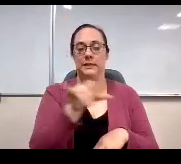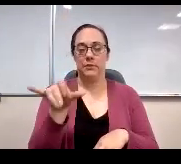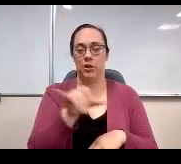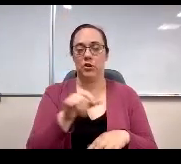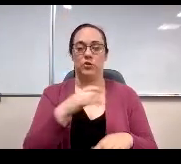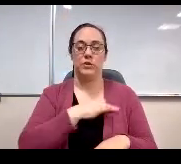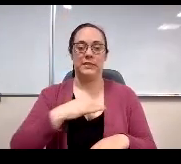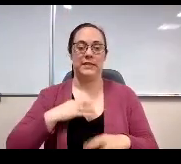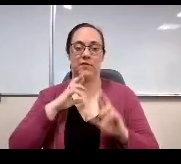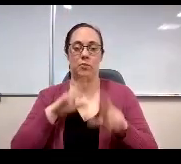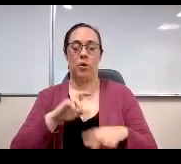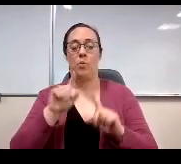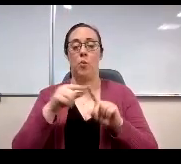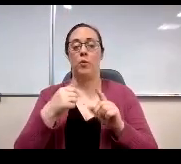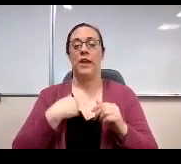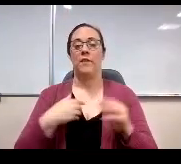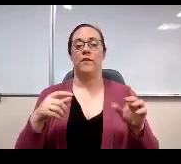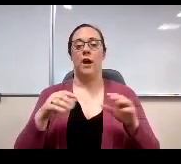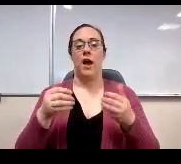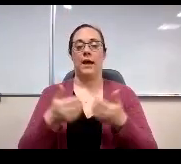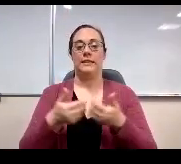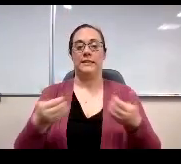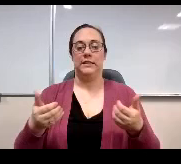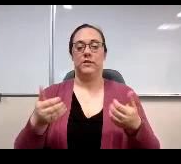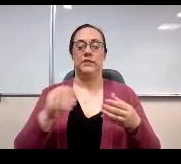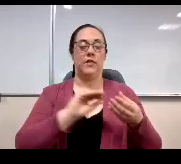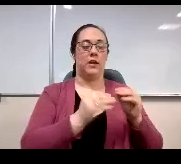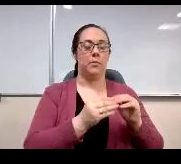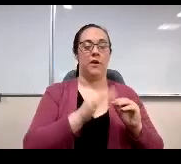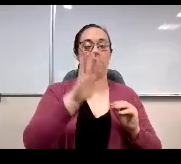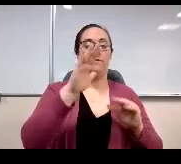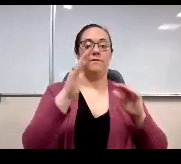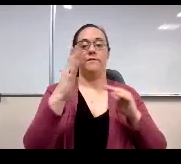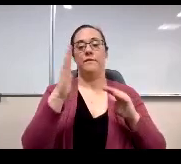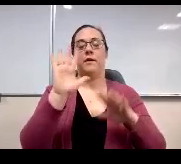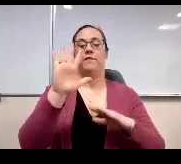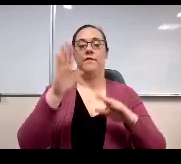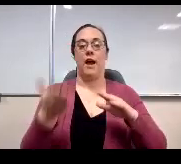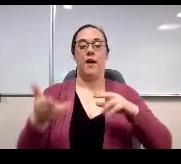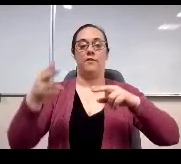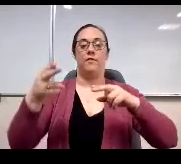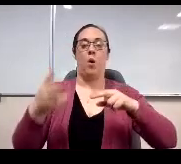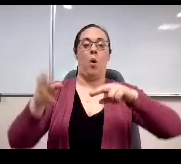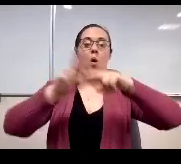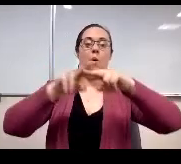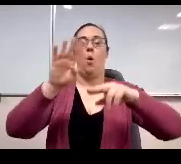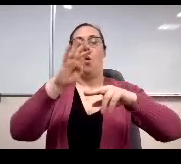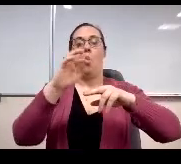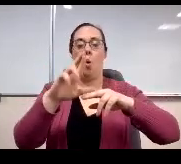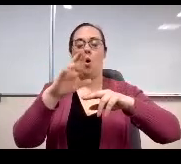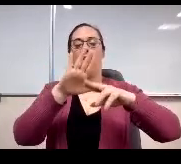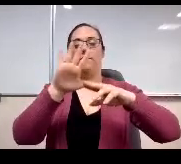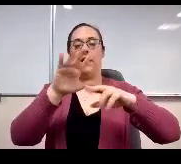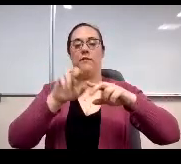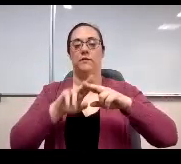So anytime we have a difference of five above or below the district average will see a green or a red number.